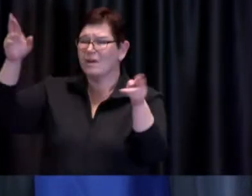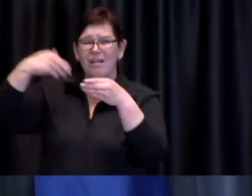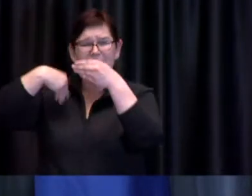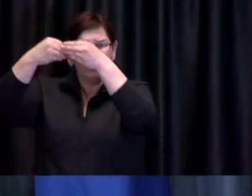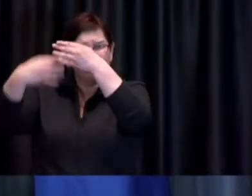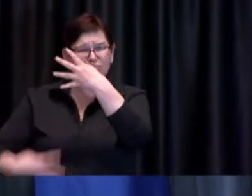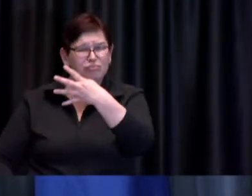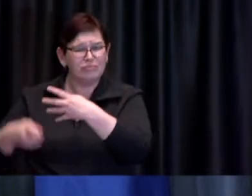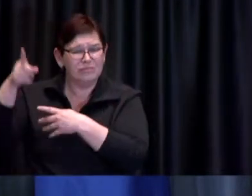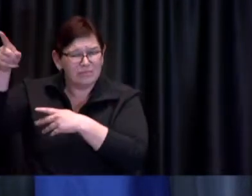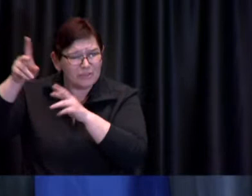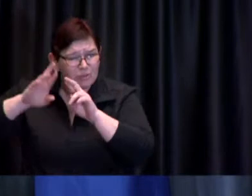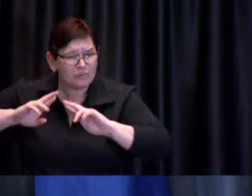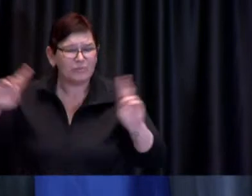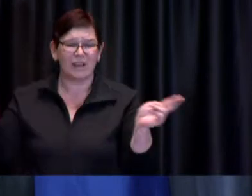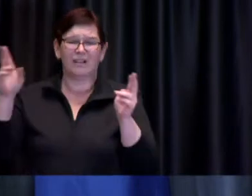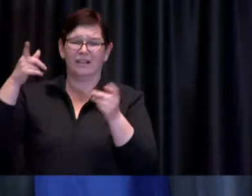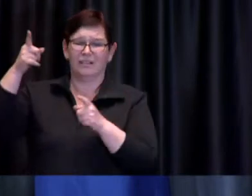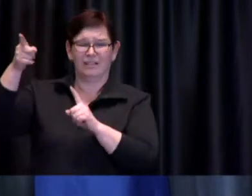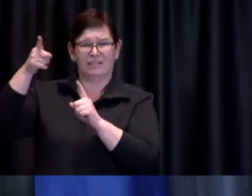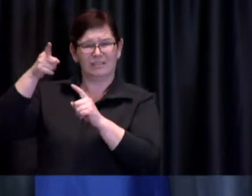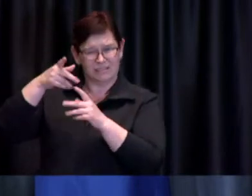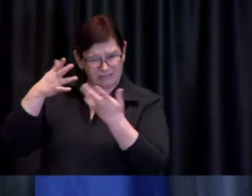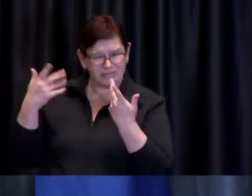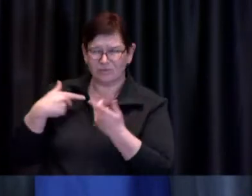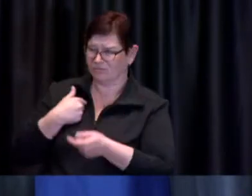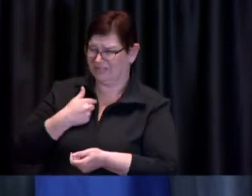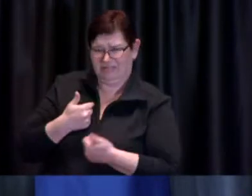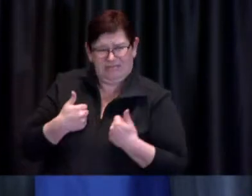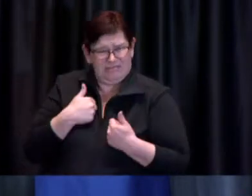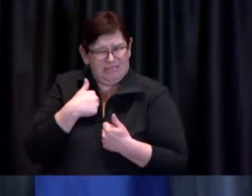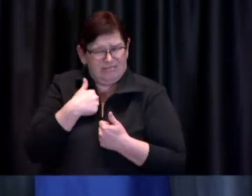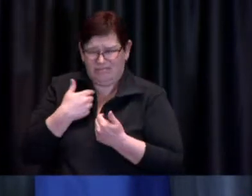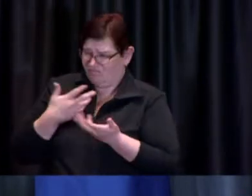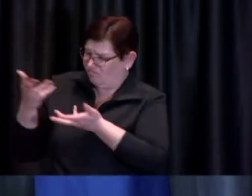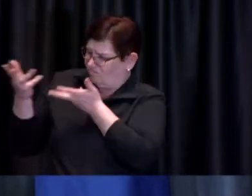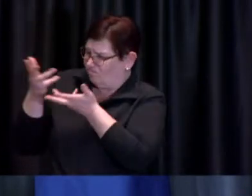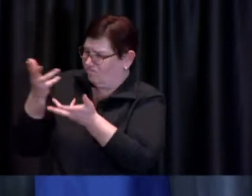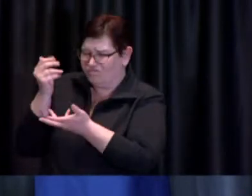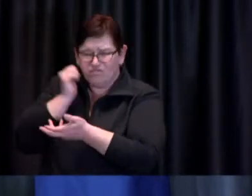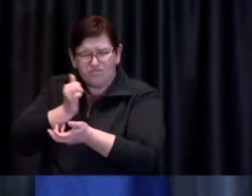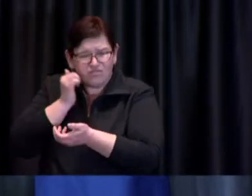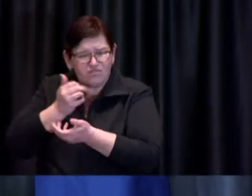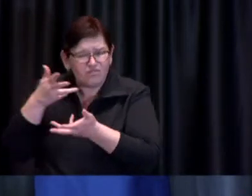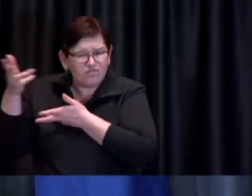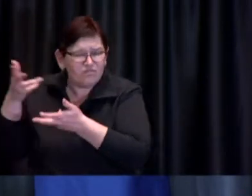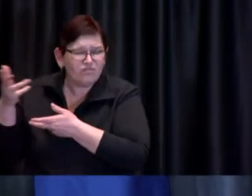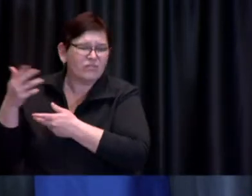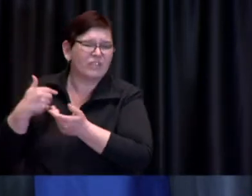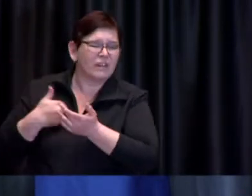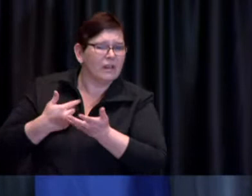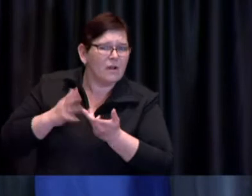our provincial counterparts certainly seeking to influence the decisions that are being taken and